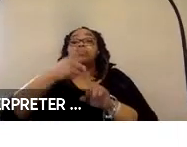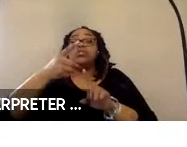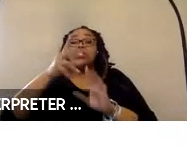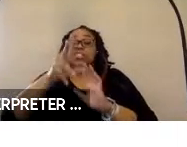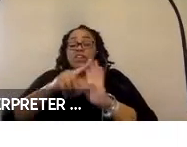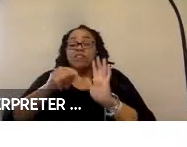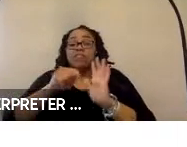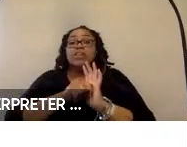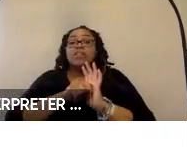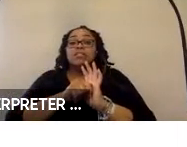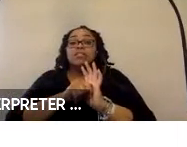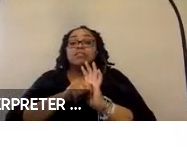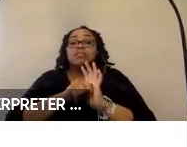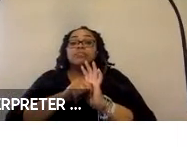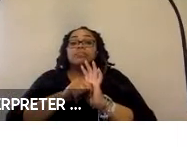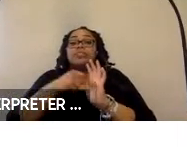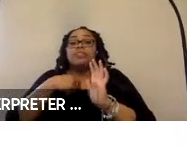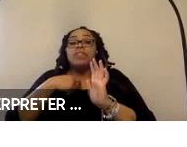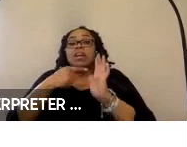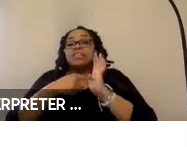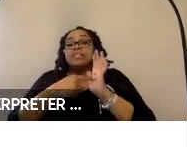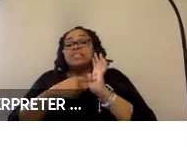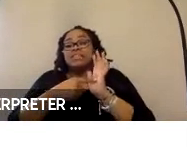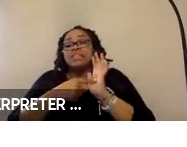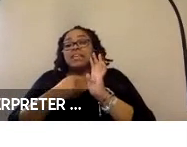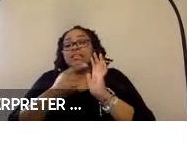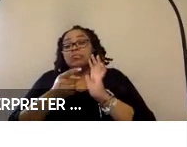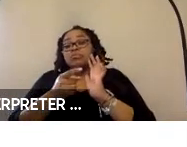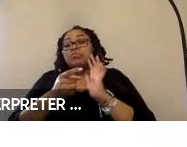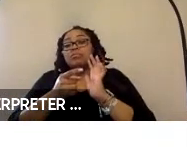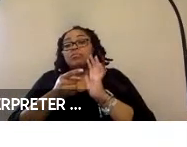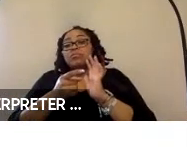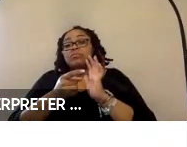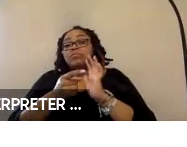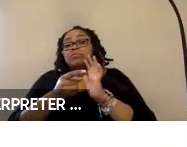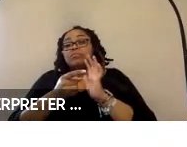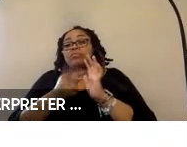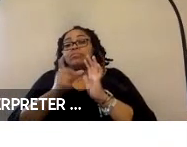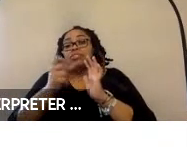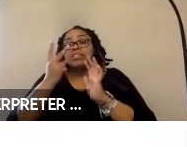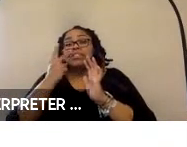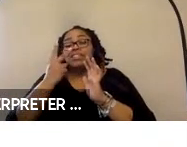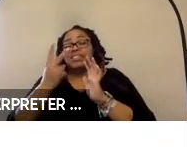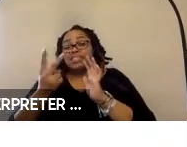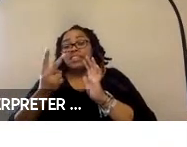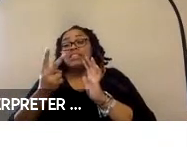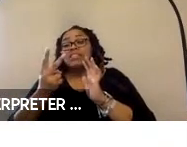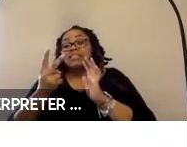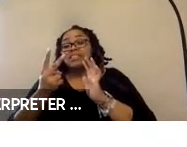model and our validation subtest. And you can see very clearly that one of the challenges